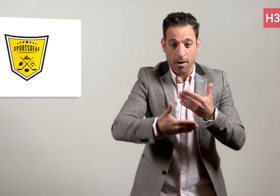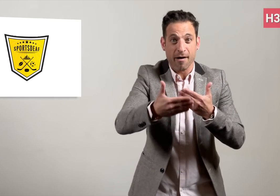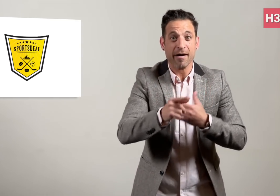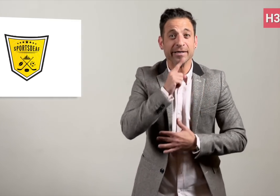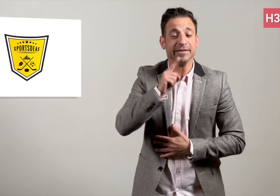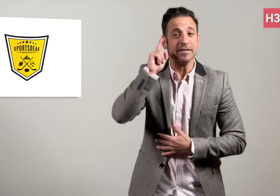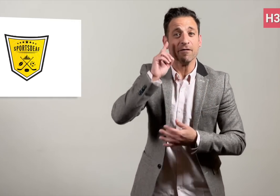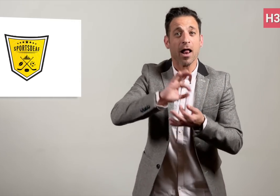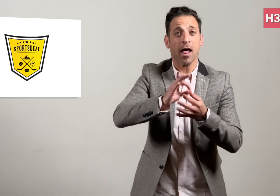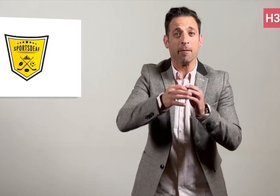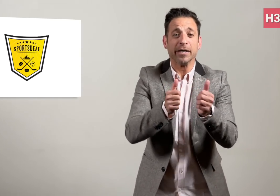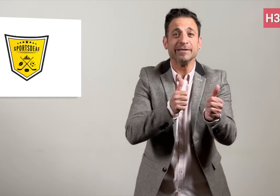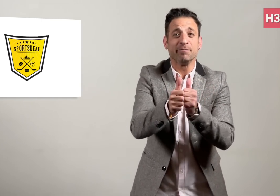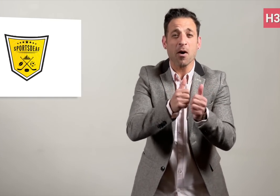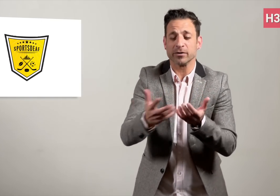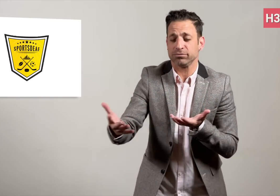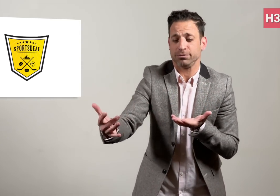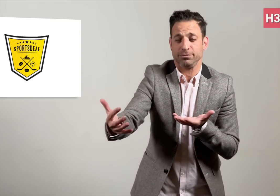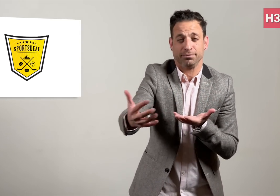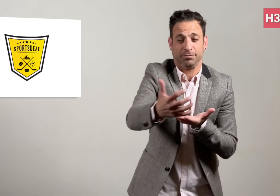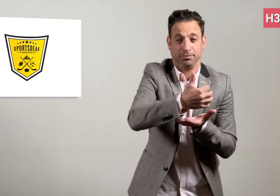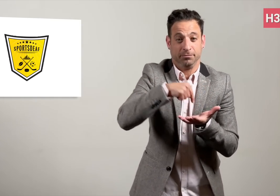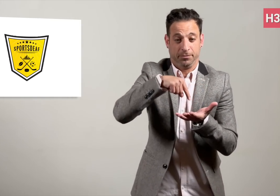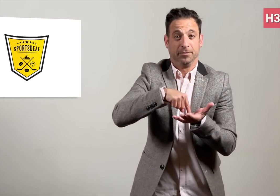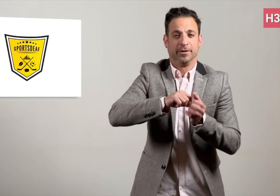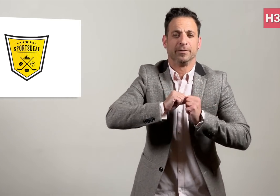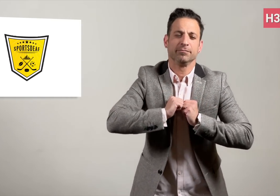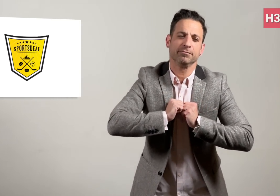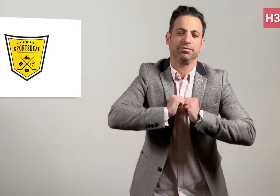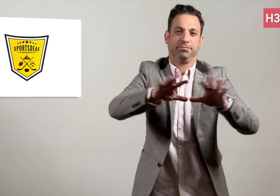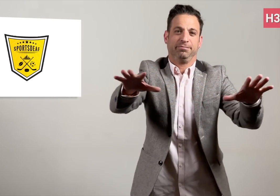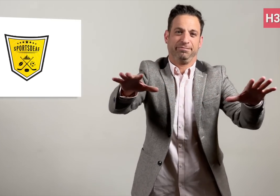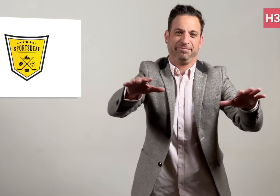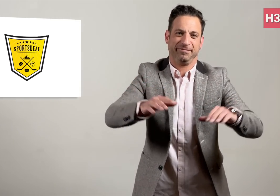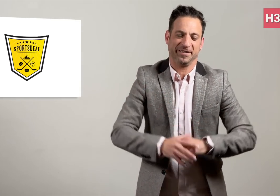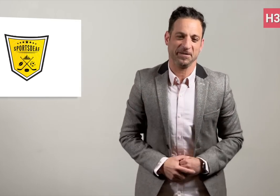upcoming Deaflympics sports events.